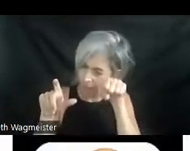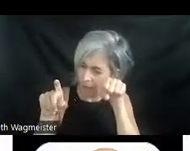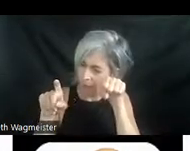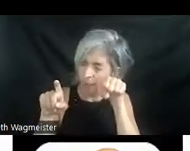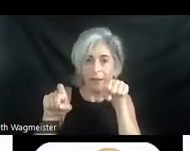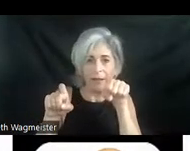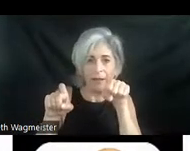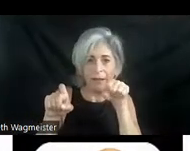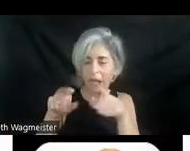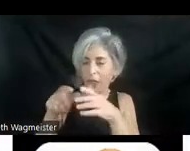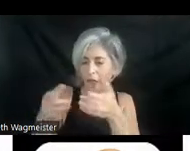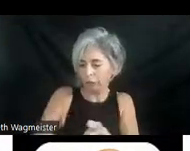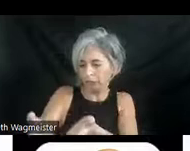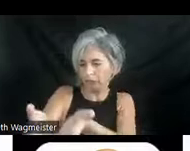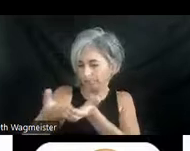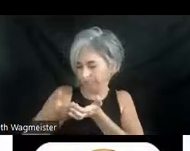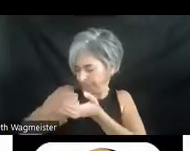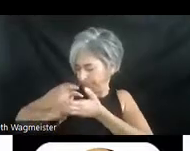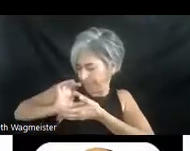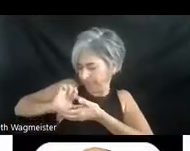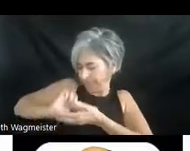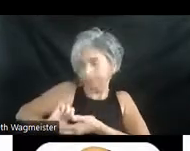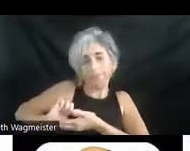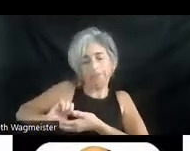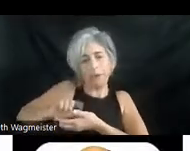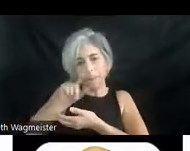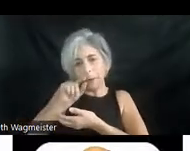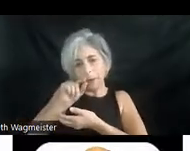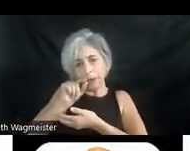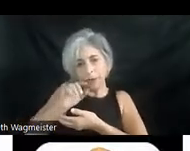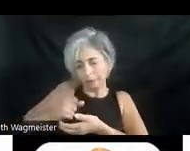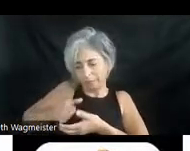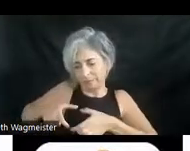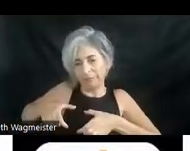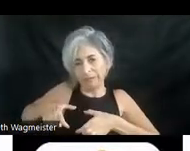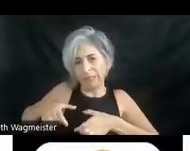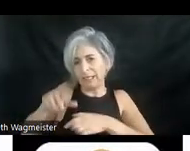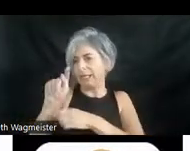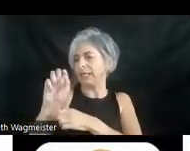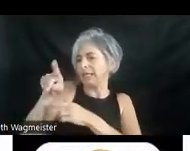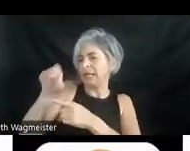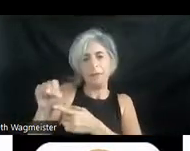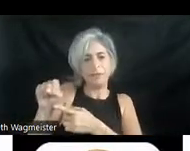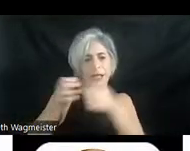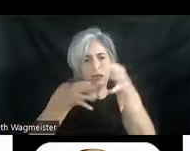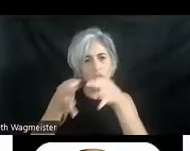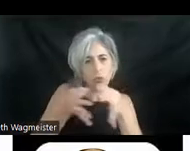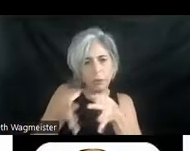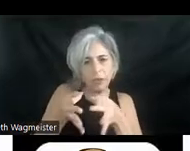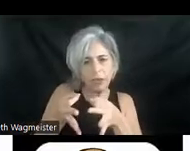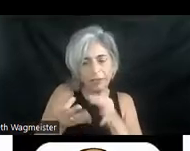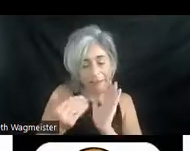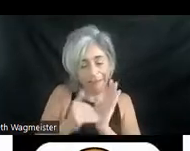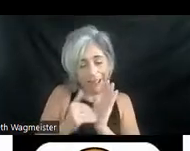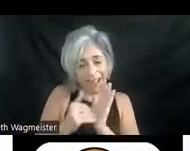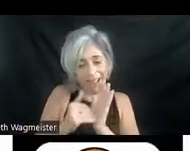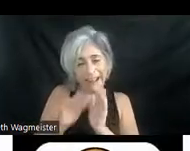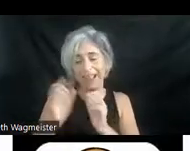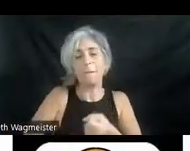the chick into his front shirt pocket. Taps, tilts, tips description, again like much poetry,